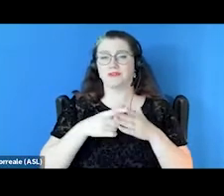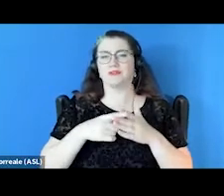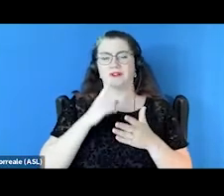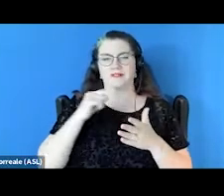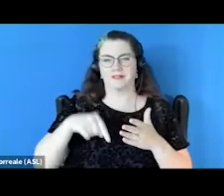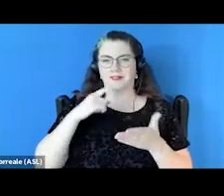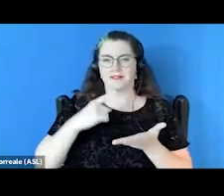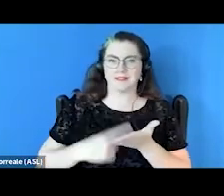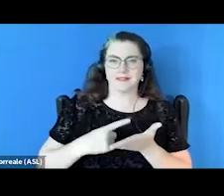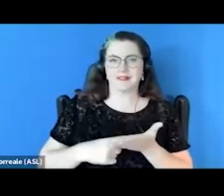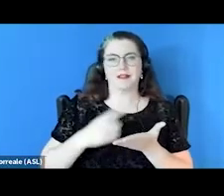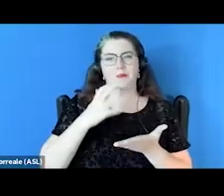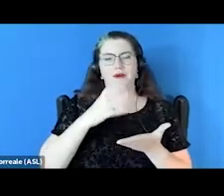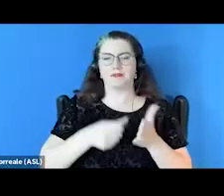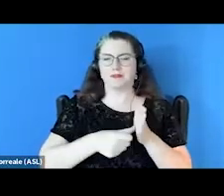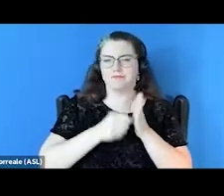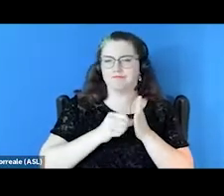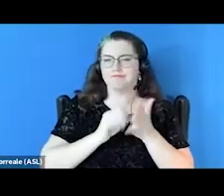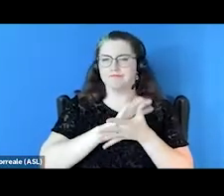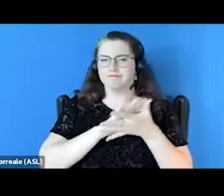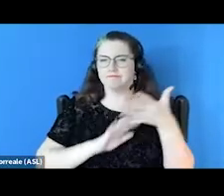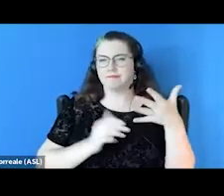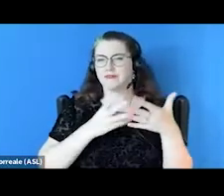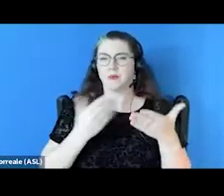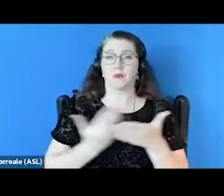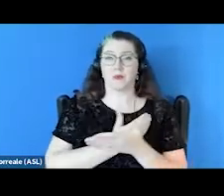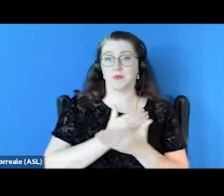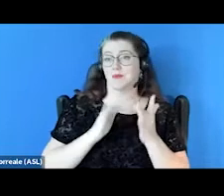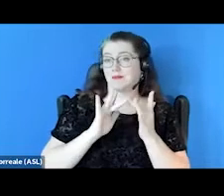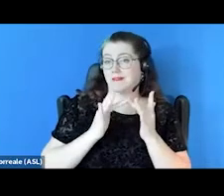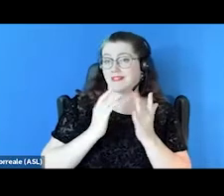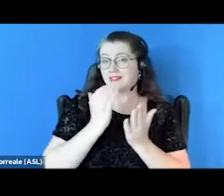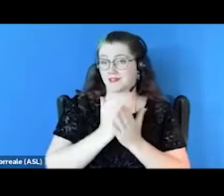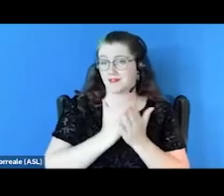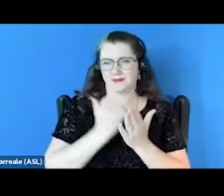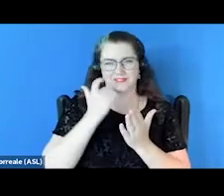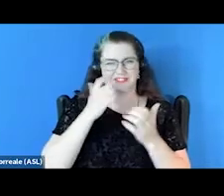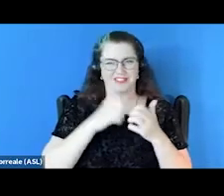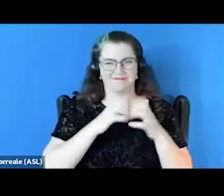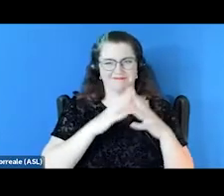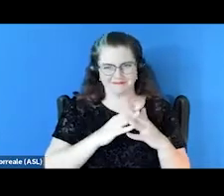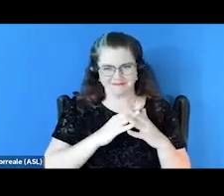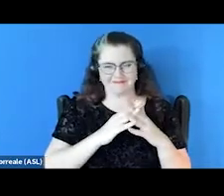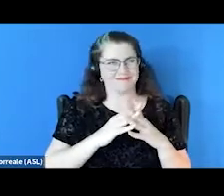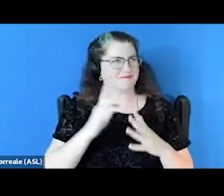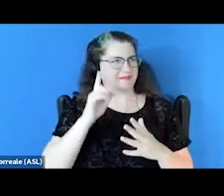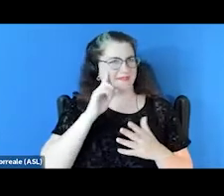just wanted to highlight the new online course that we just recently launched, I think two weeks ago,